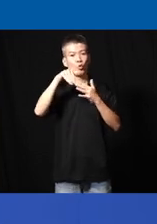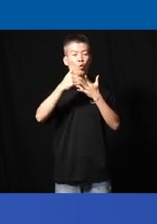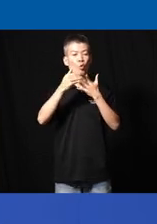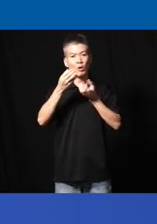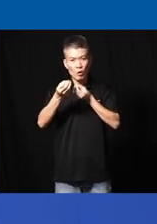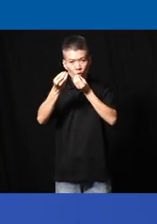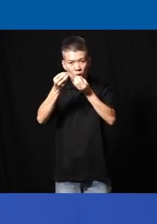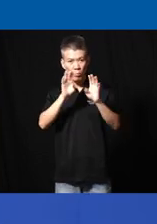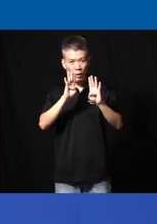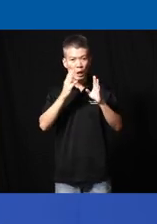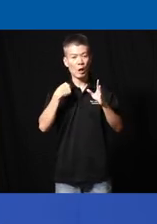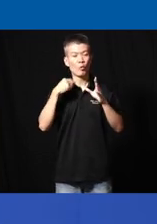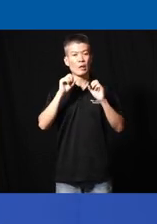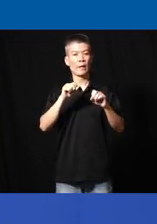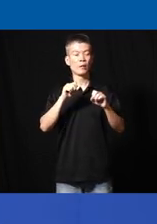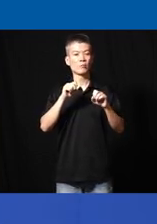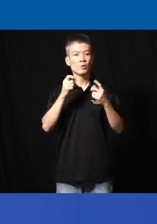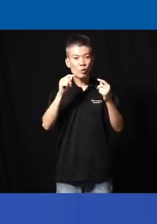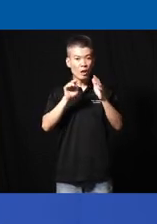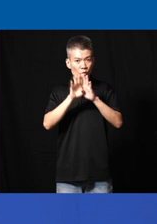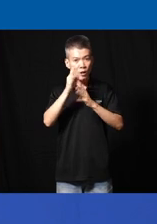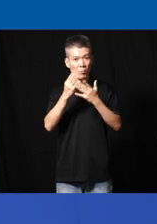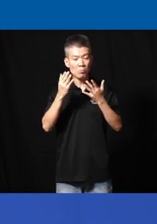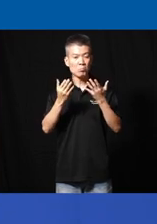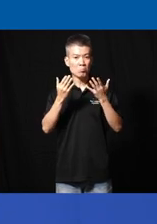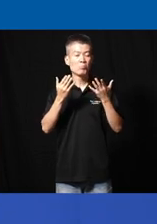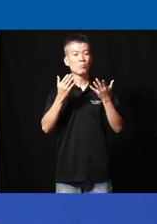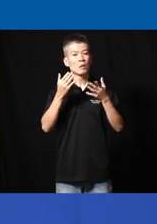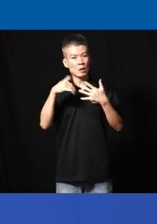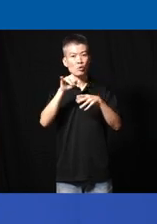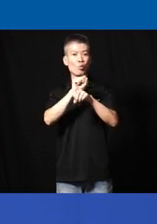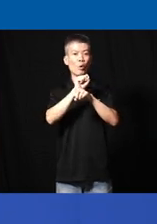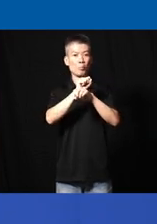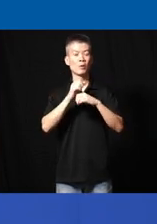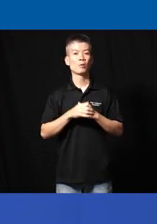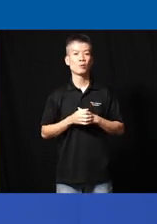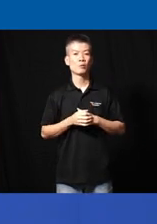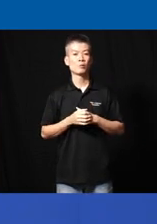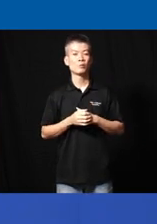behavior and how we can actually try and develop something that could actually still work and and